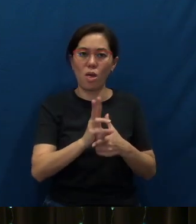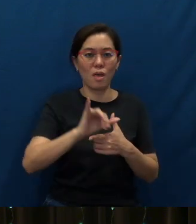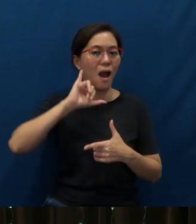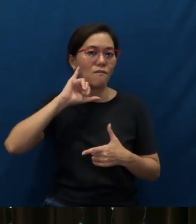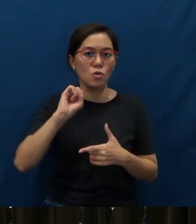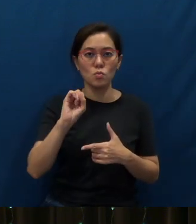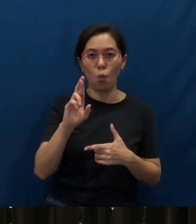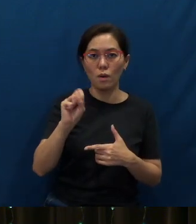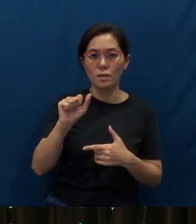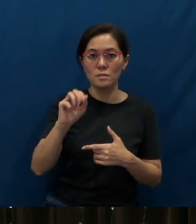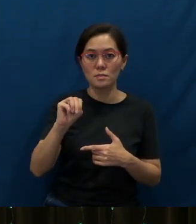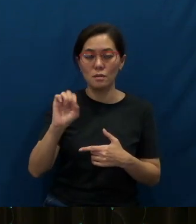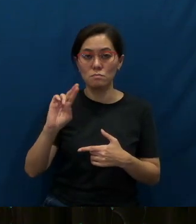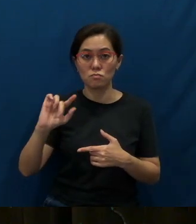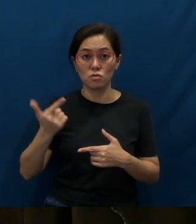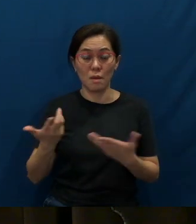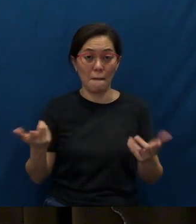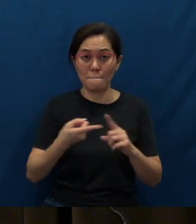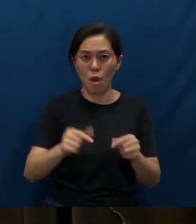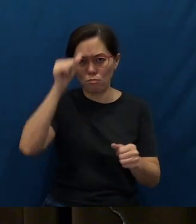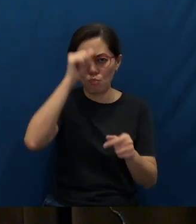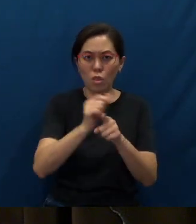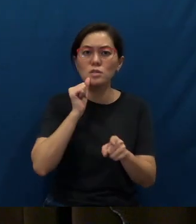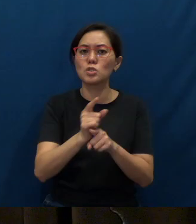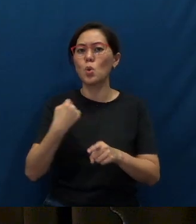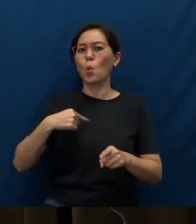But brothers and sisters, we too, are part of